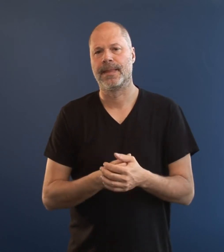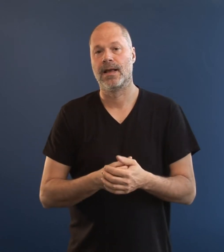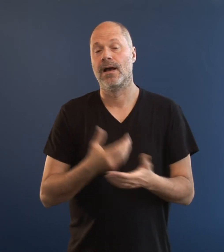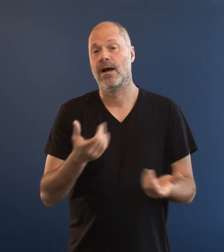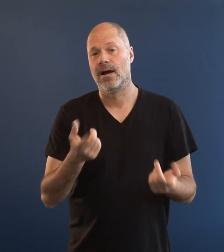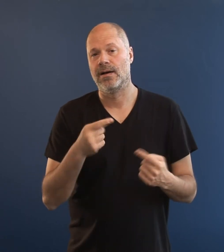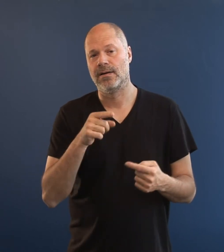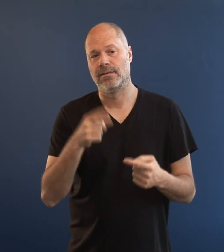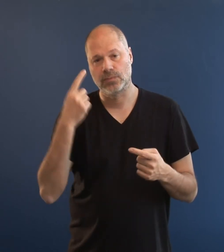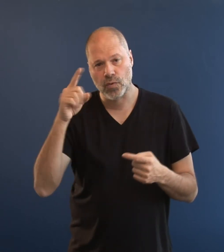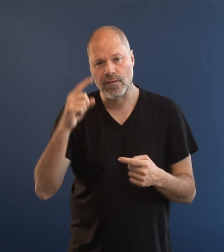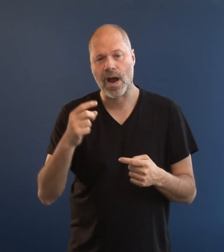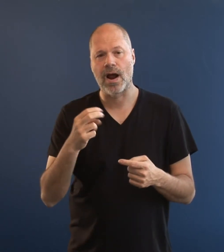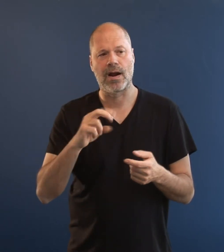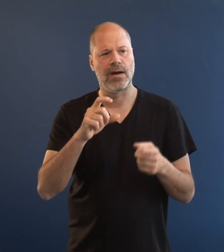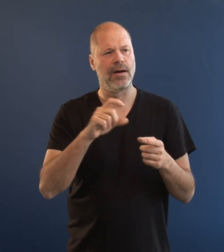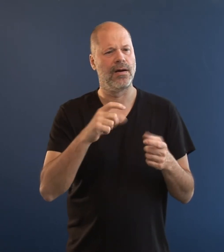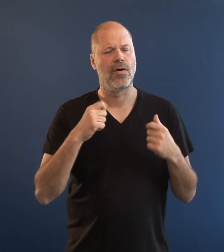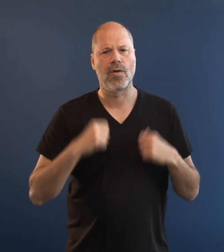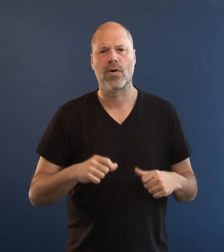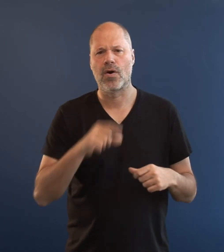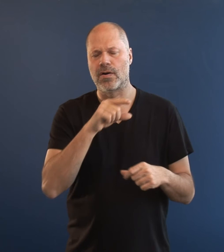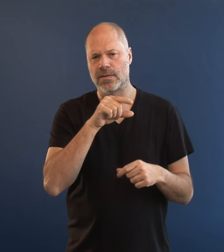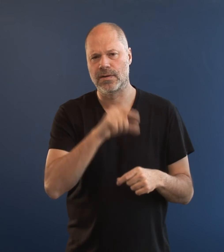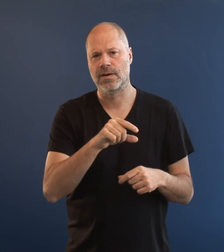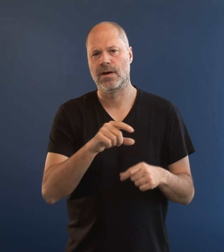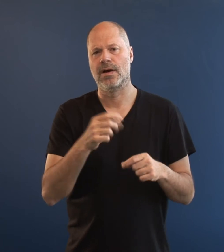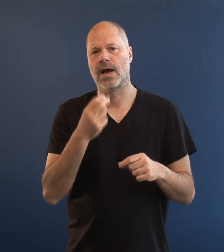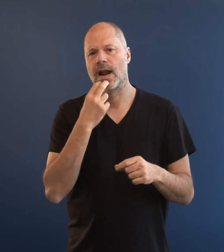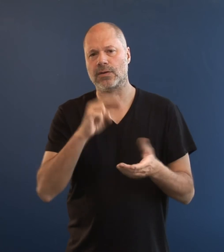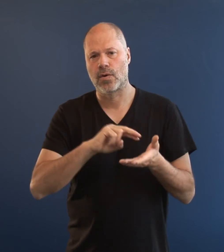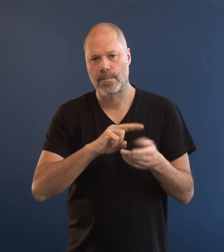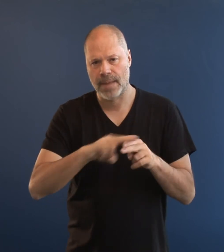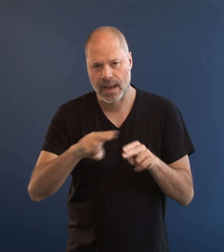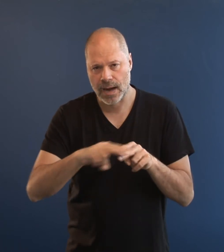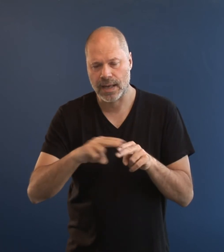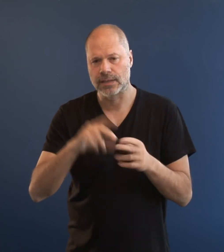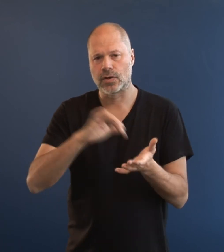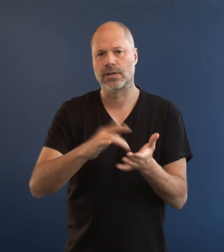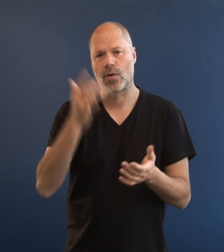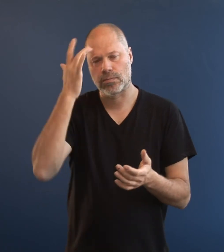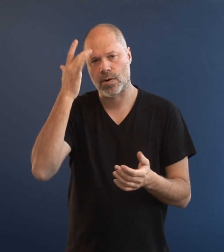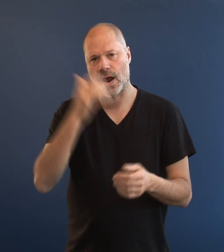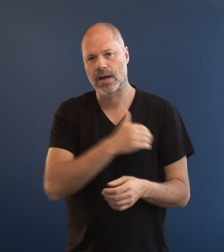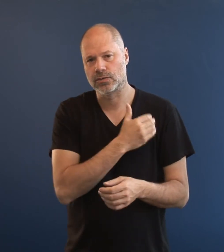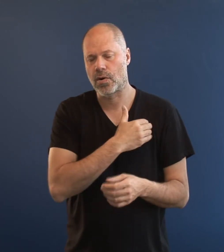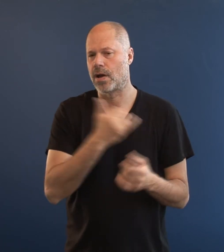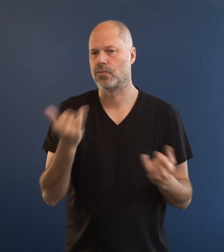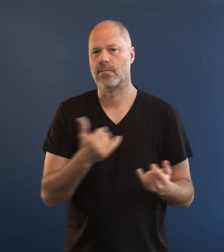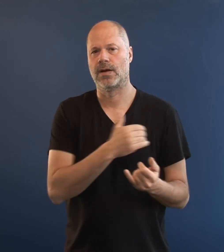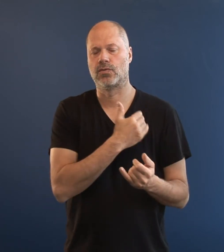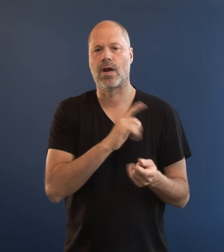It didn’t stop him from studying electro-mechanics at secondary vocational school.